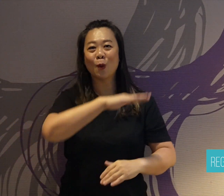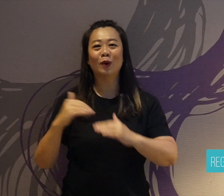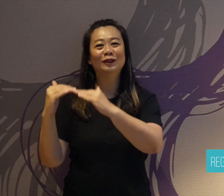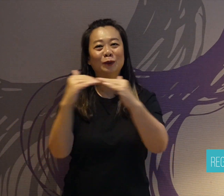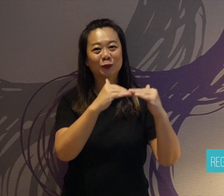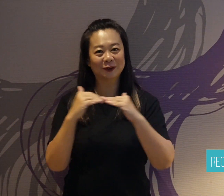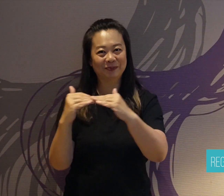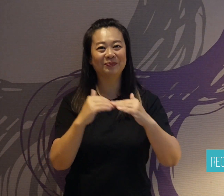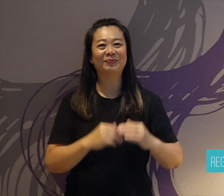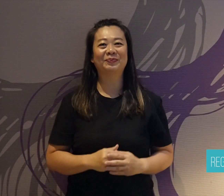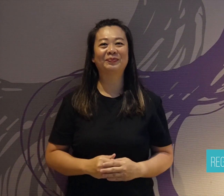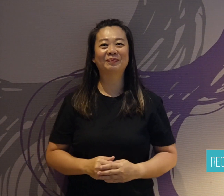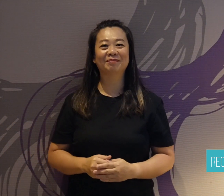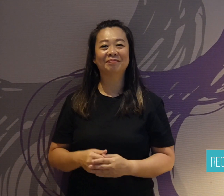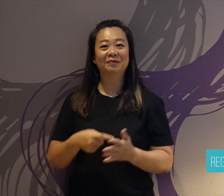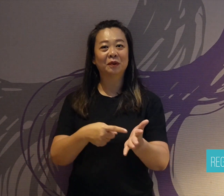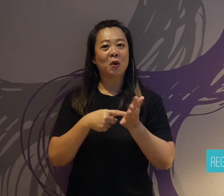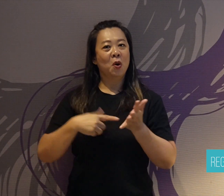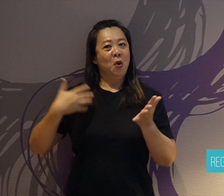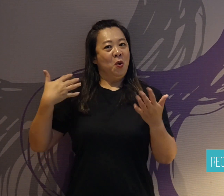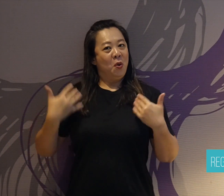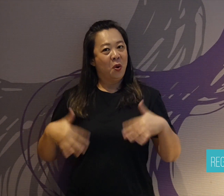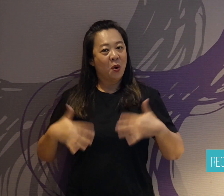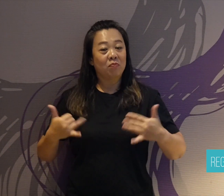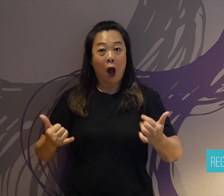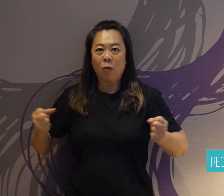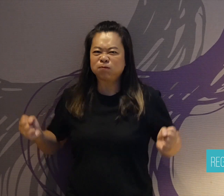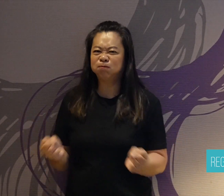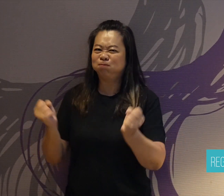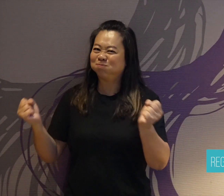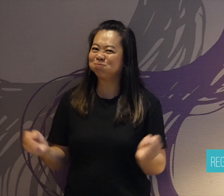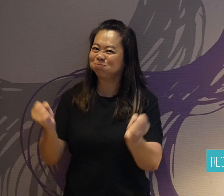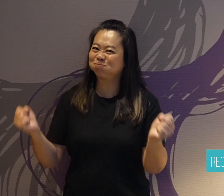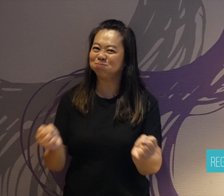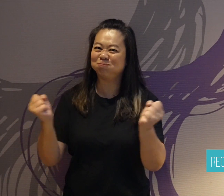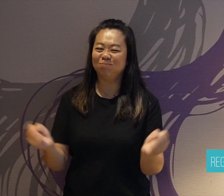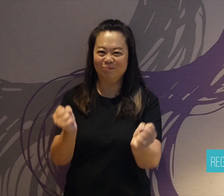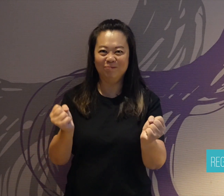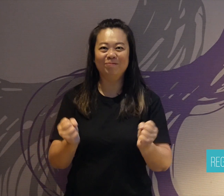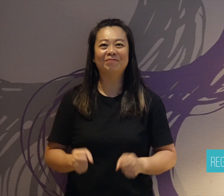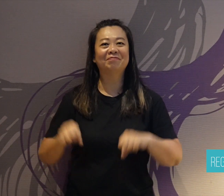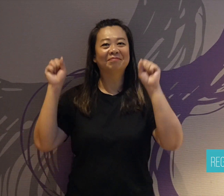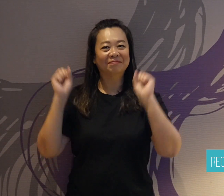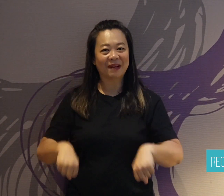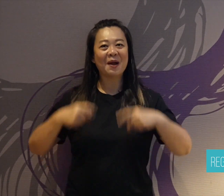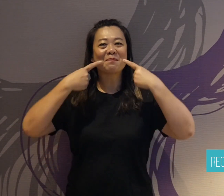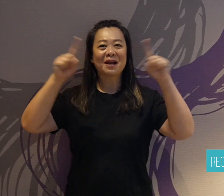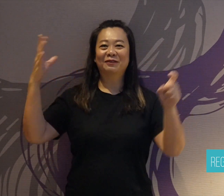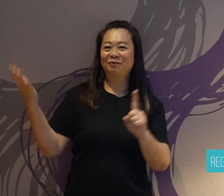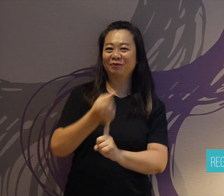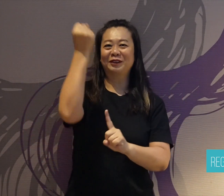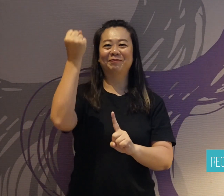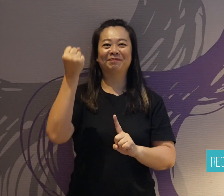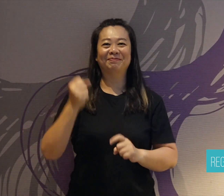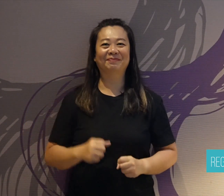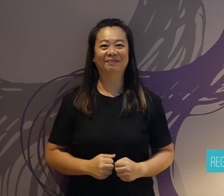His story is proof of how strong people can be.